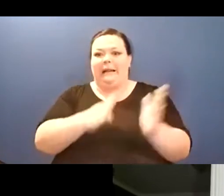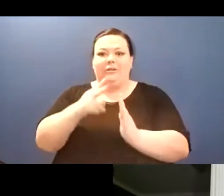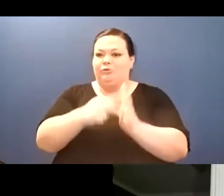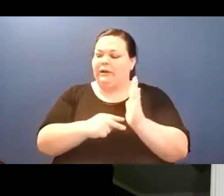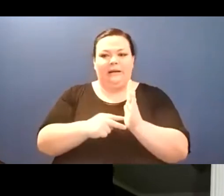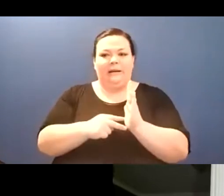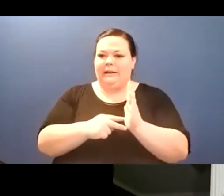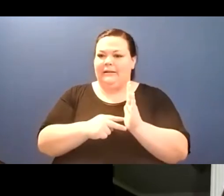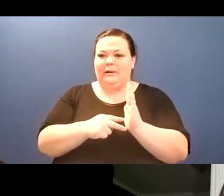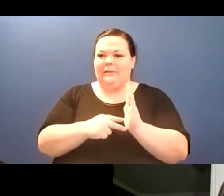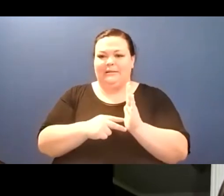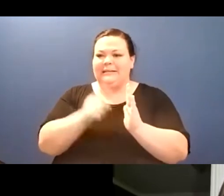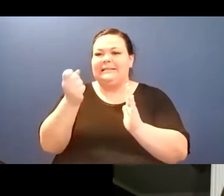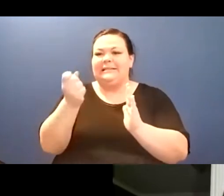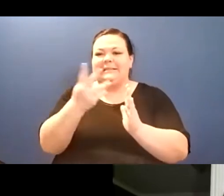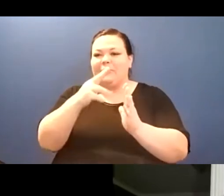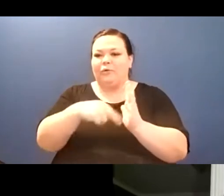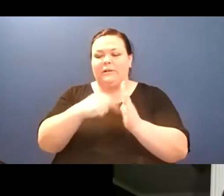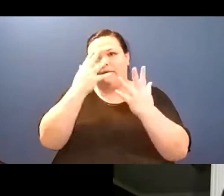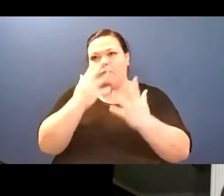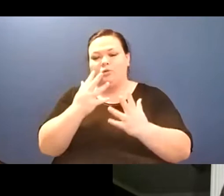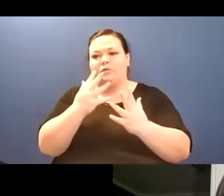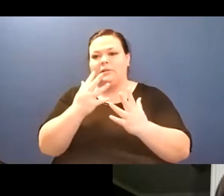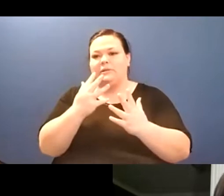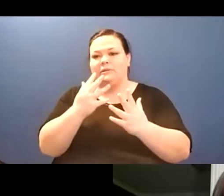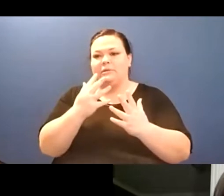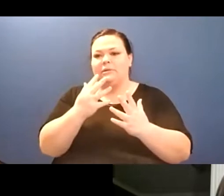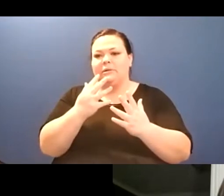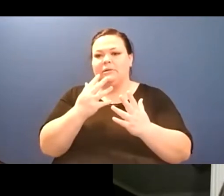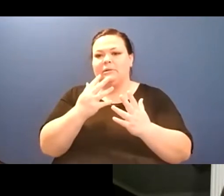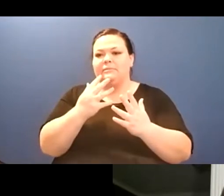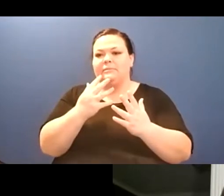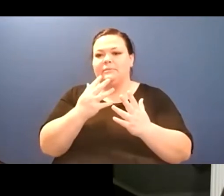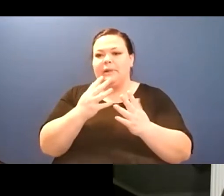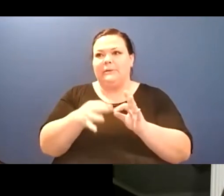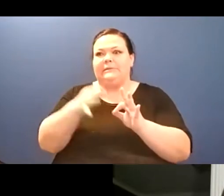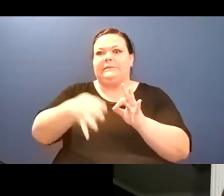and essayist, her second book of poems, Emporium, received the James Laughlin award and will appear,